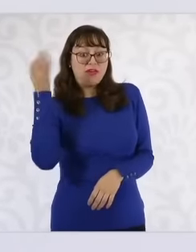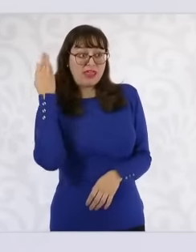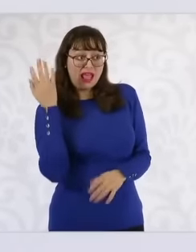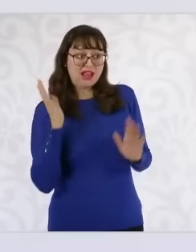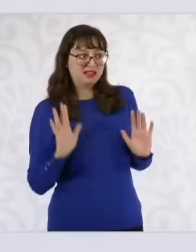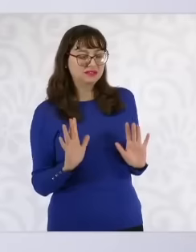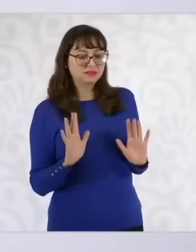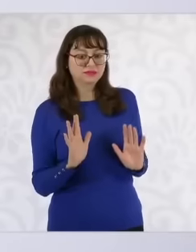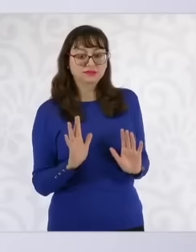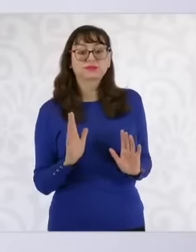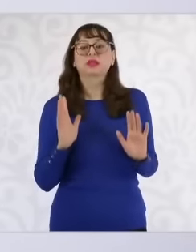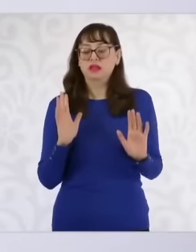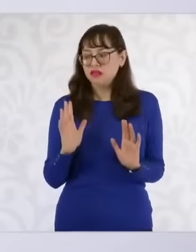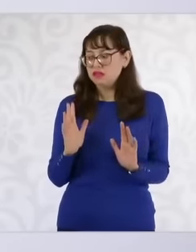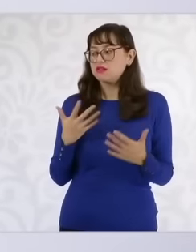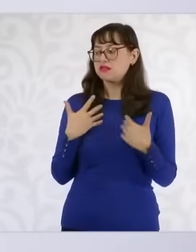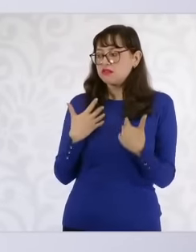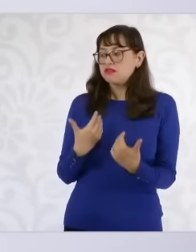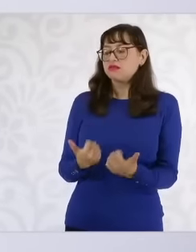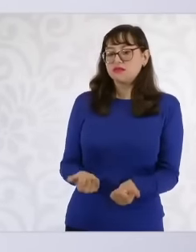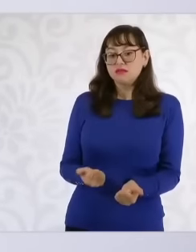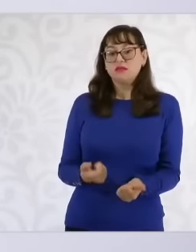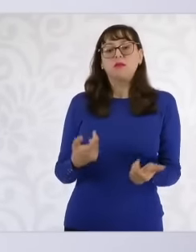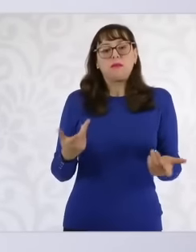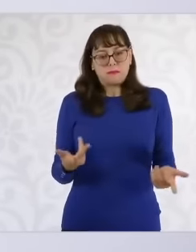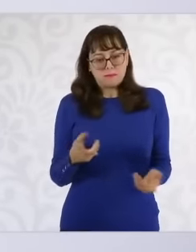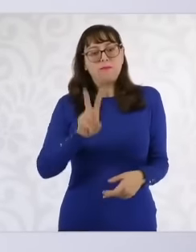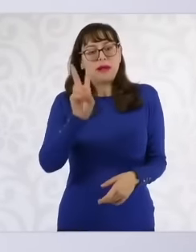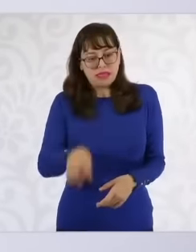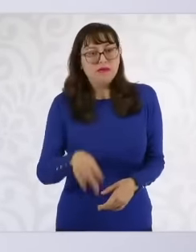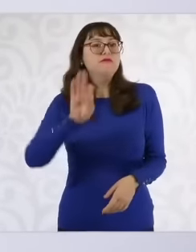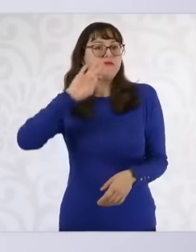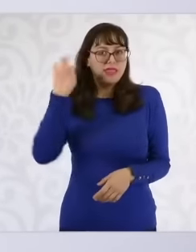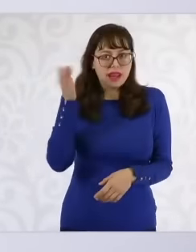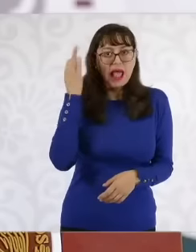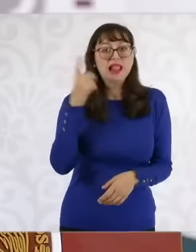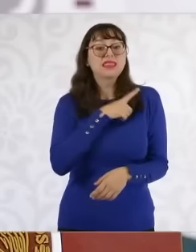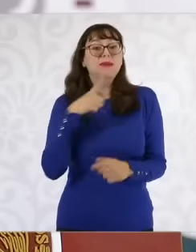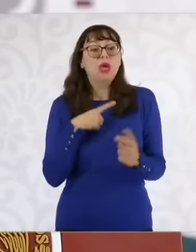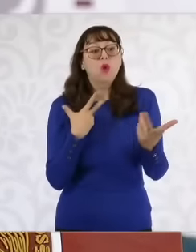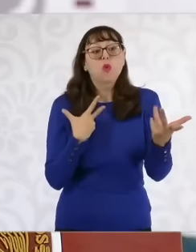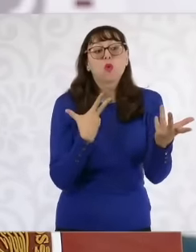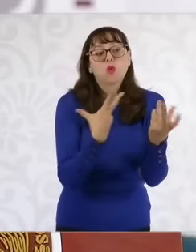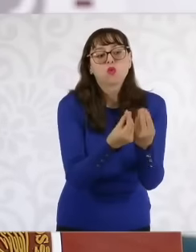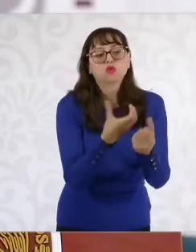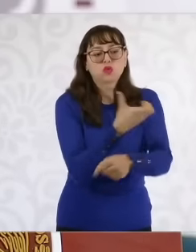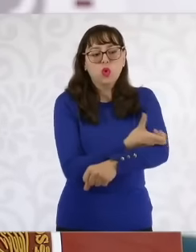to coordinate, we have to coordinate and work together for the benefit of the